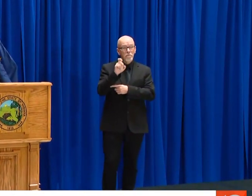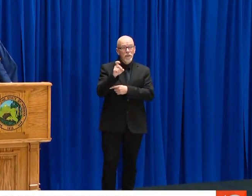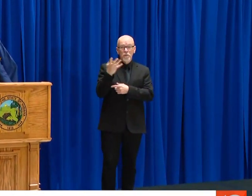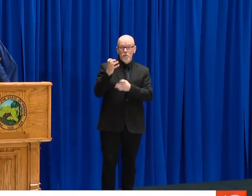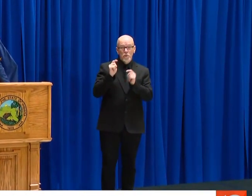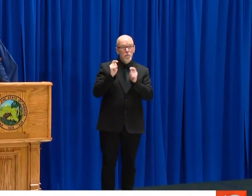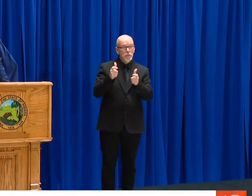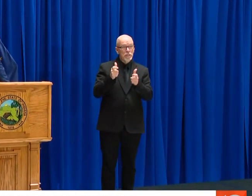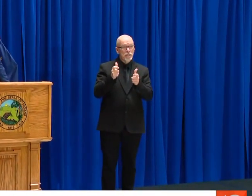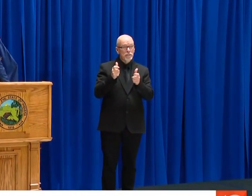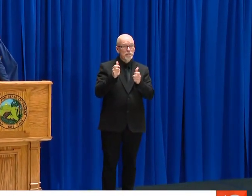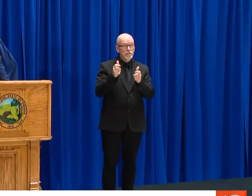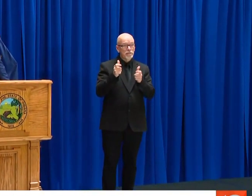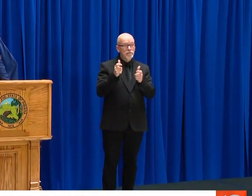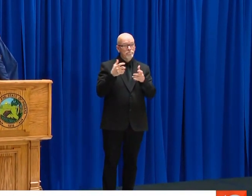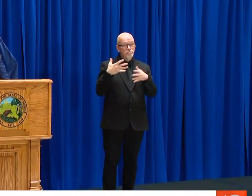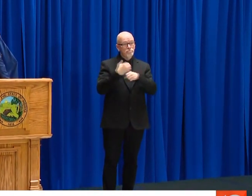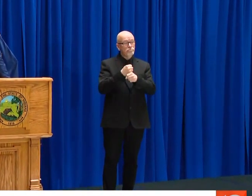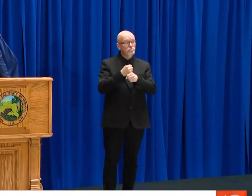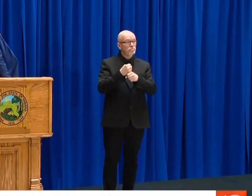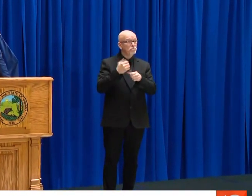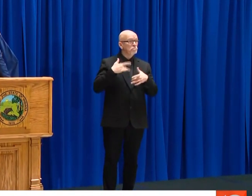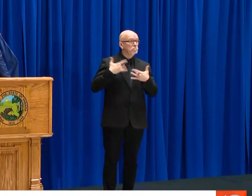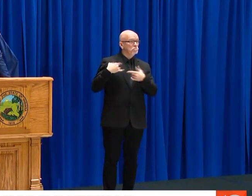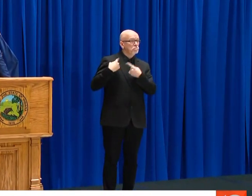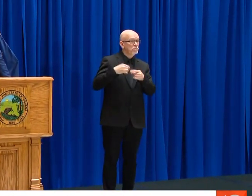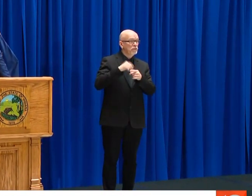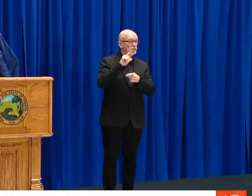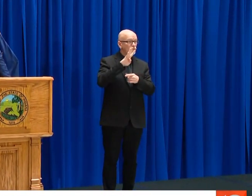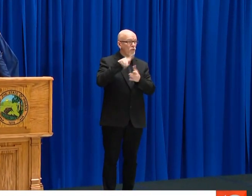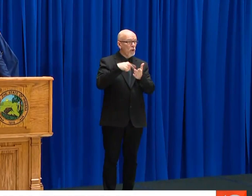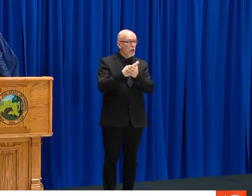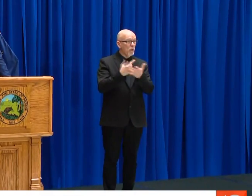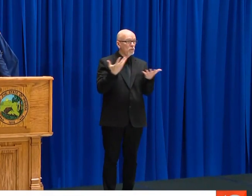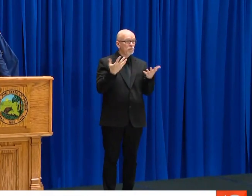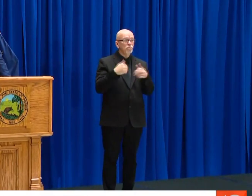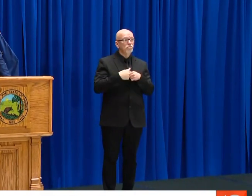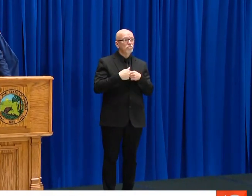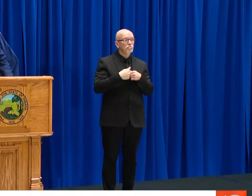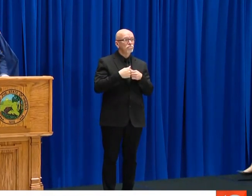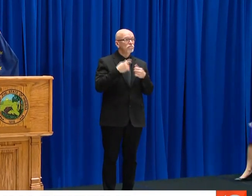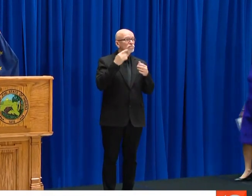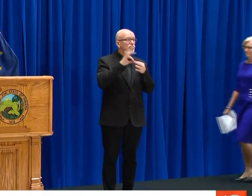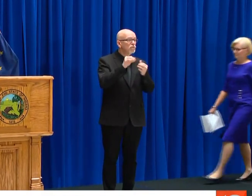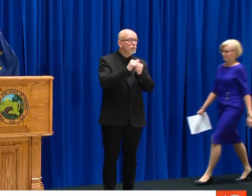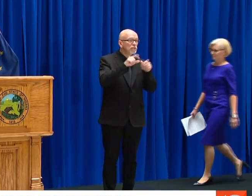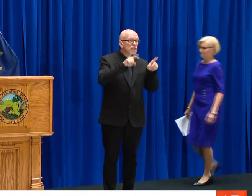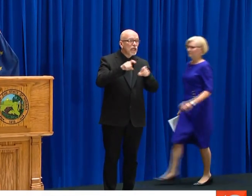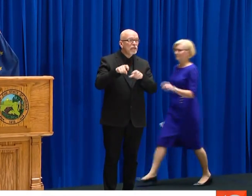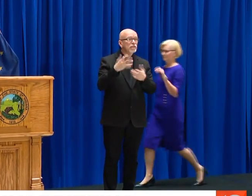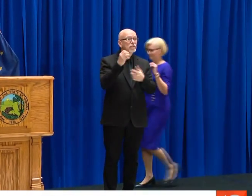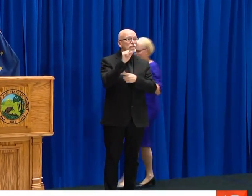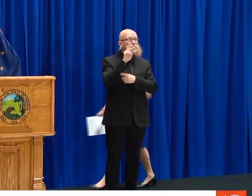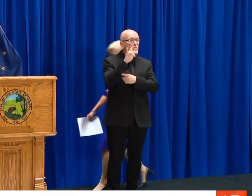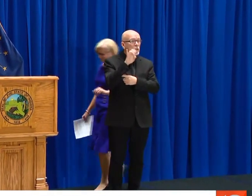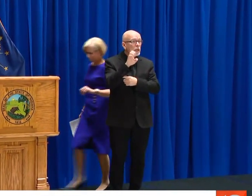THANK YOU, DR. SULLIVAN.